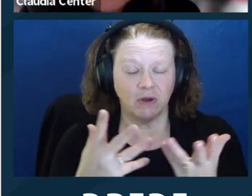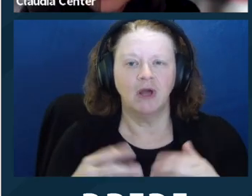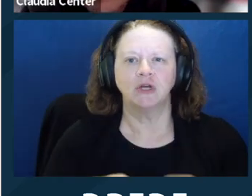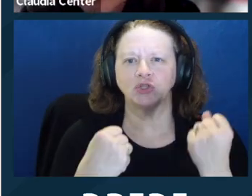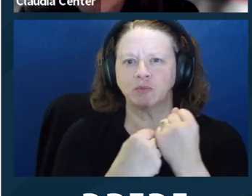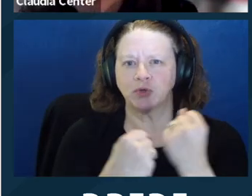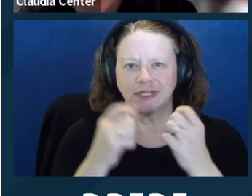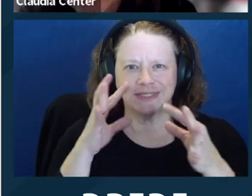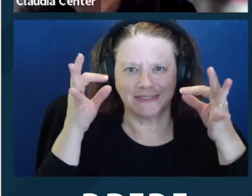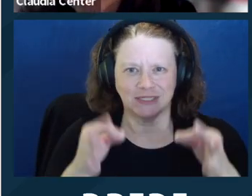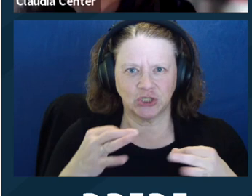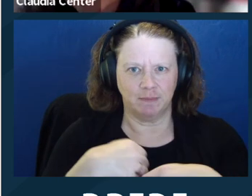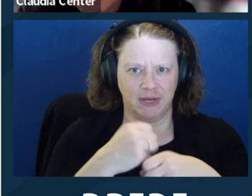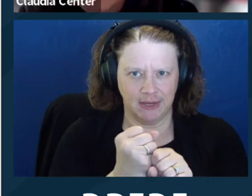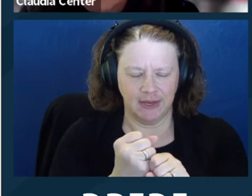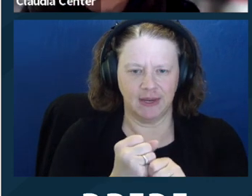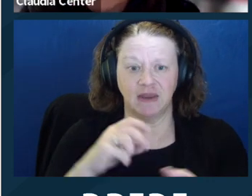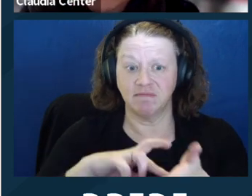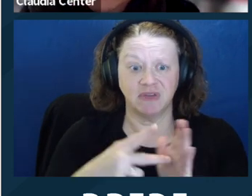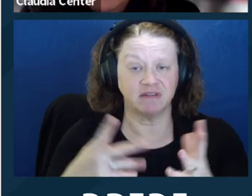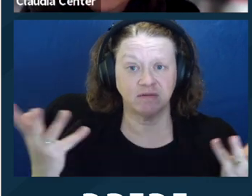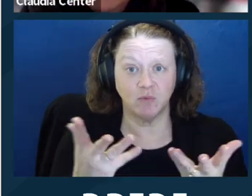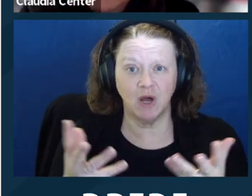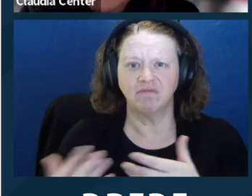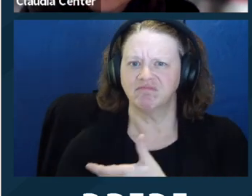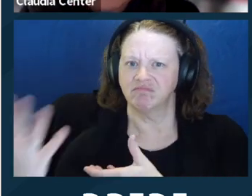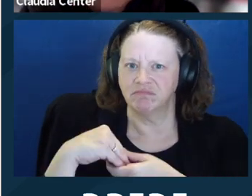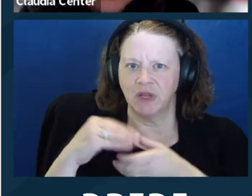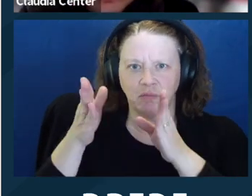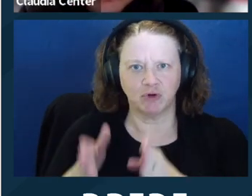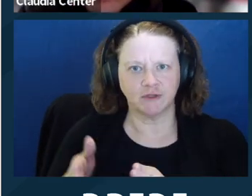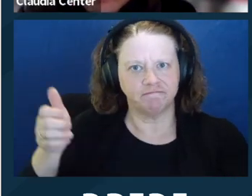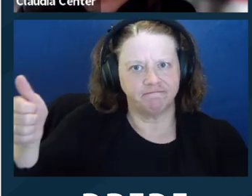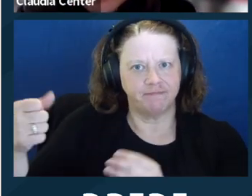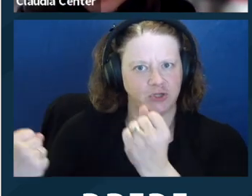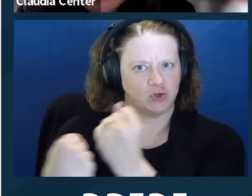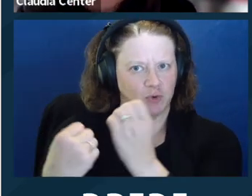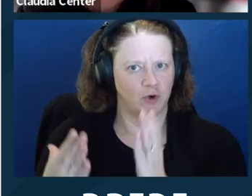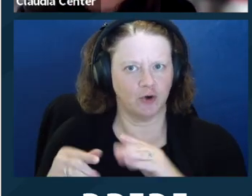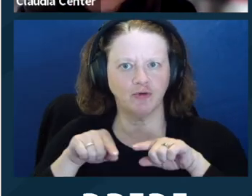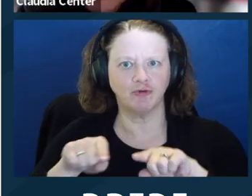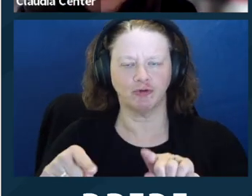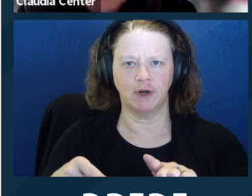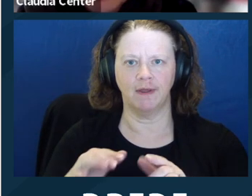Supported decisionmaking often involves including a person as a supporter in the representation,